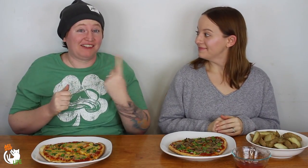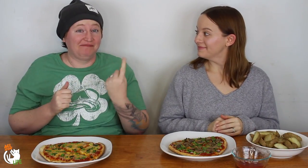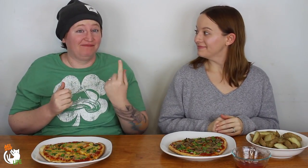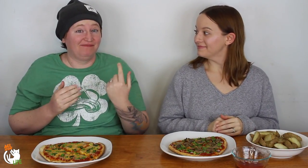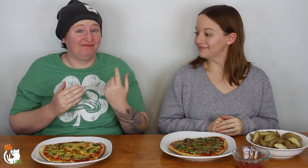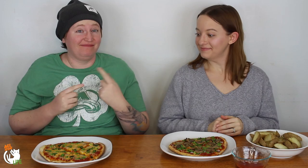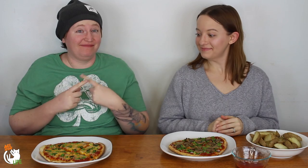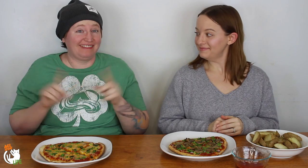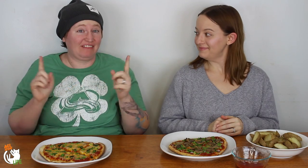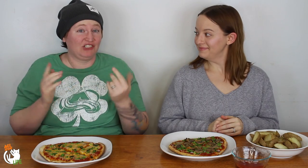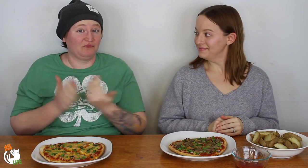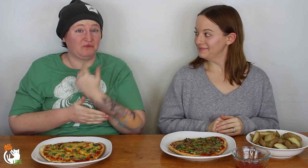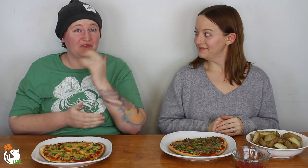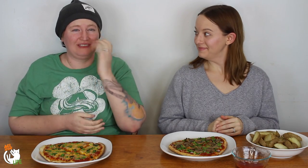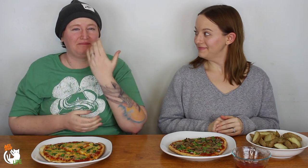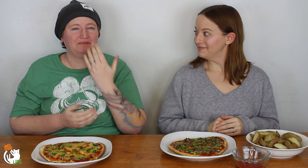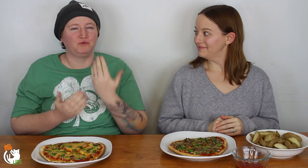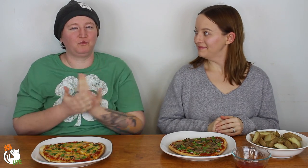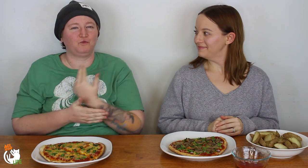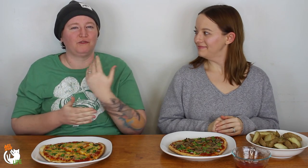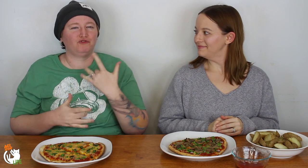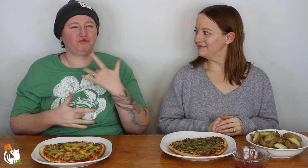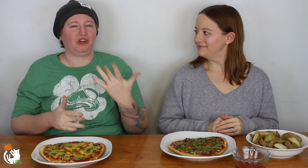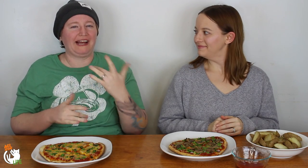So today I thought we'd try something different and new.